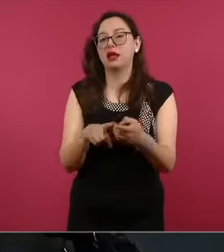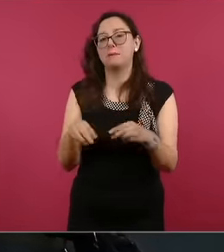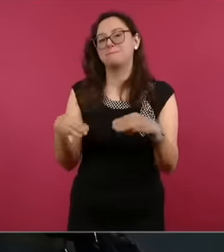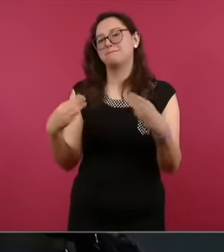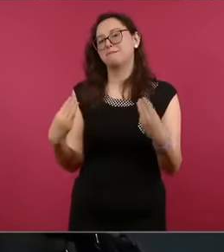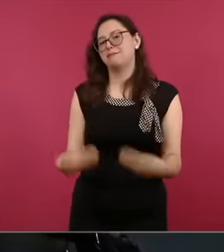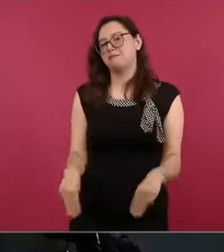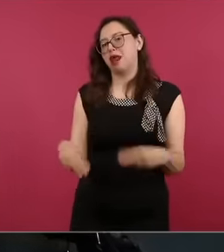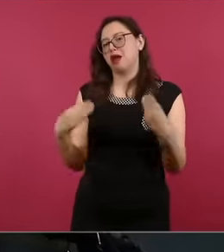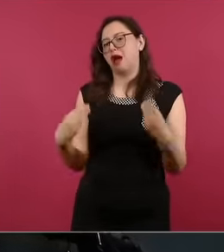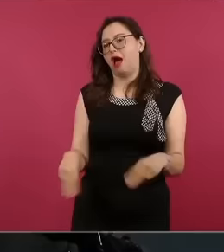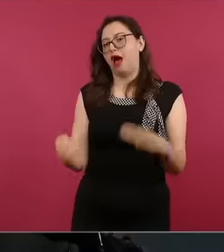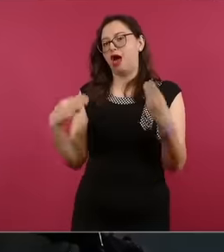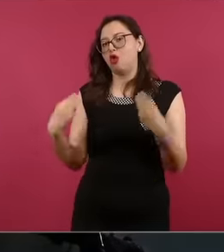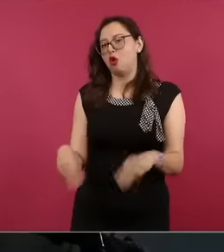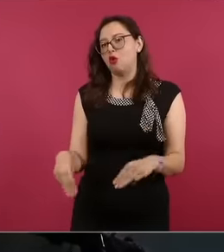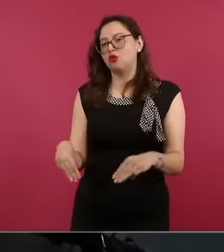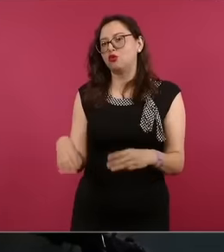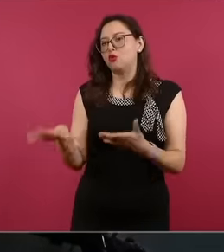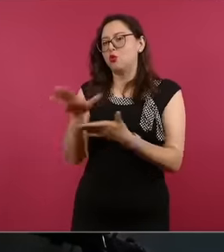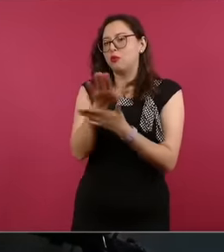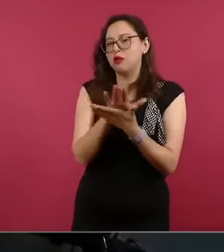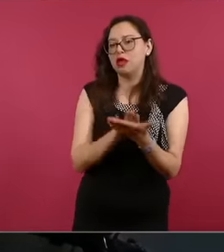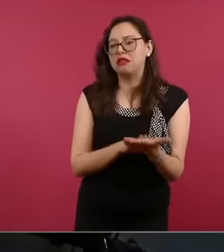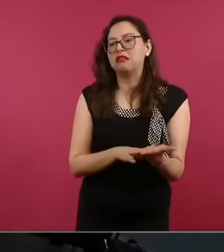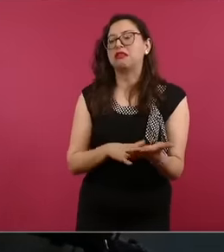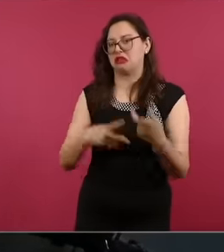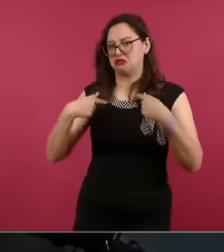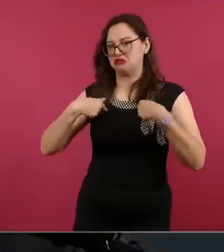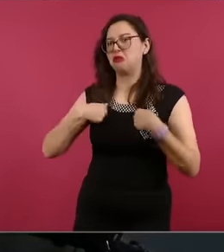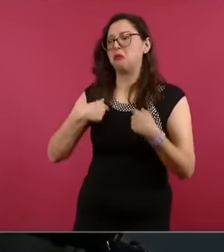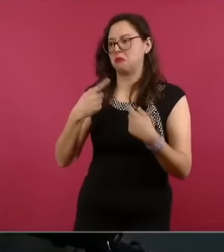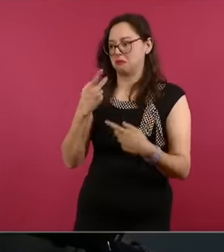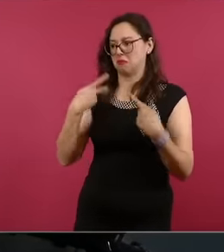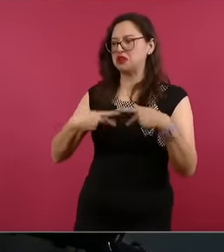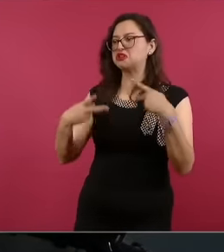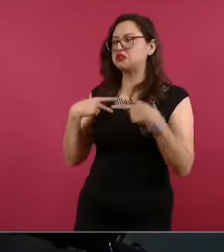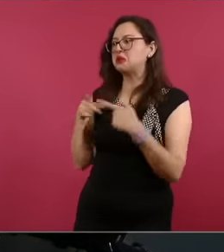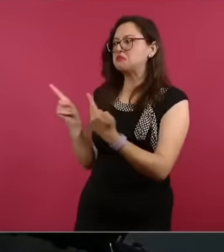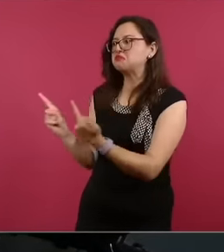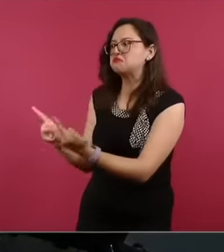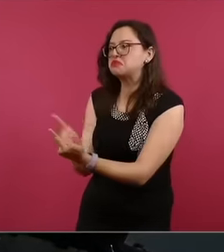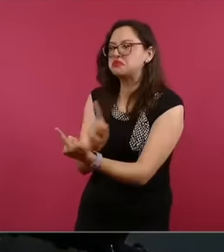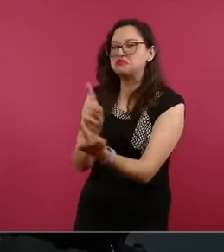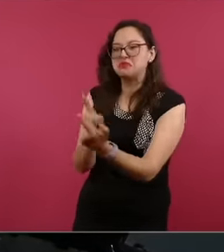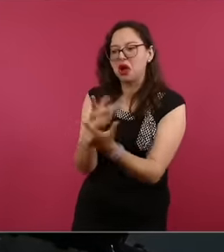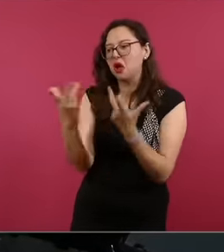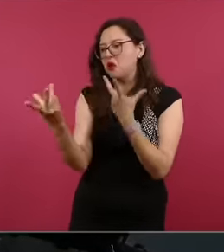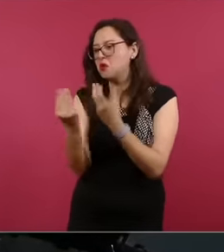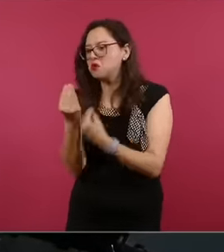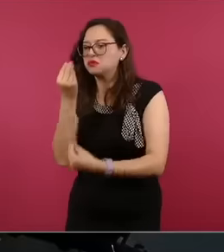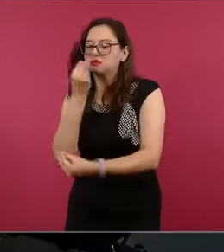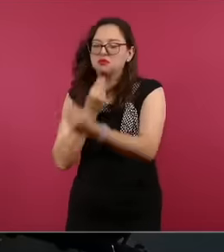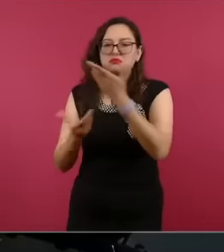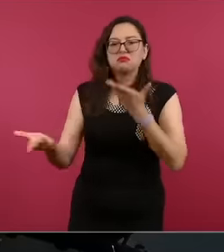most humble places to know the essence of the town and the reference they have